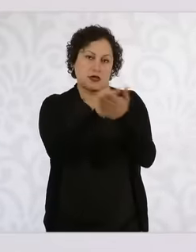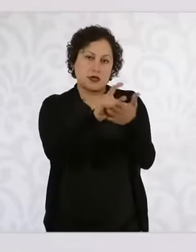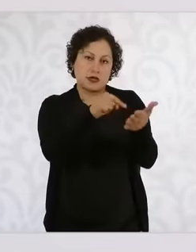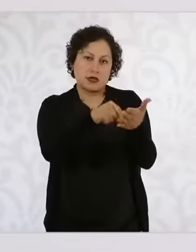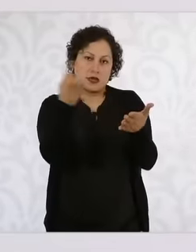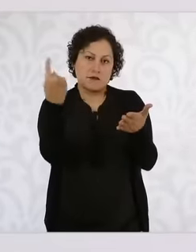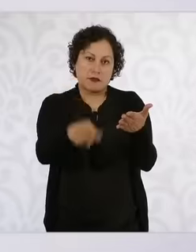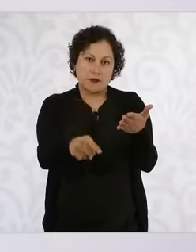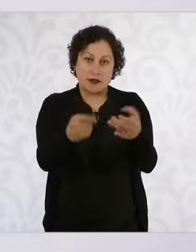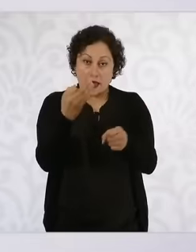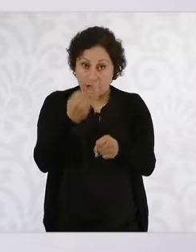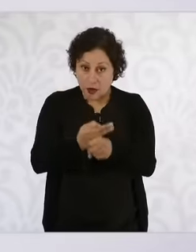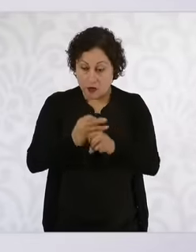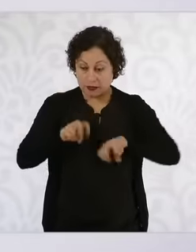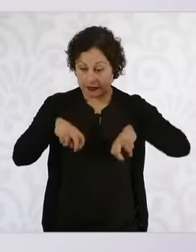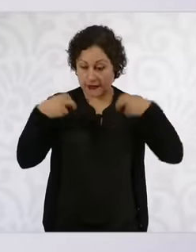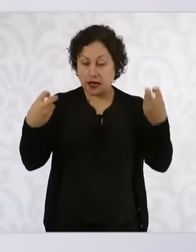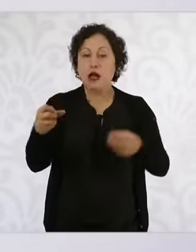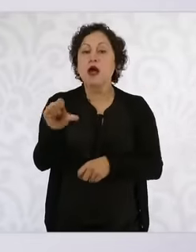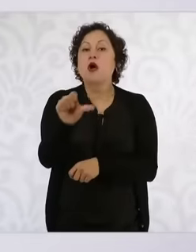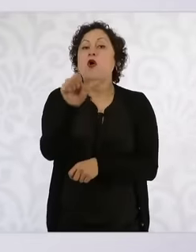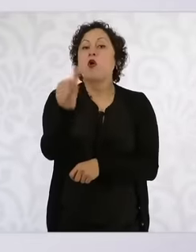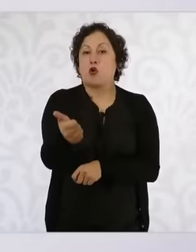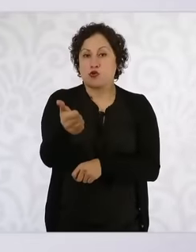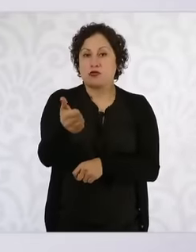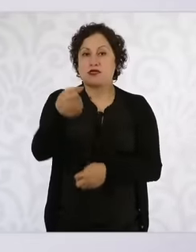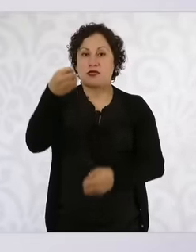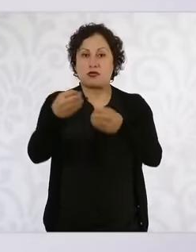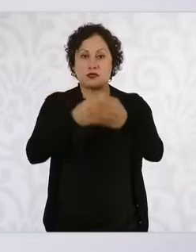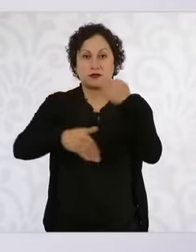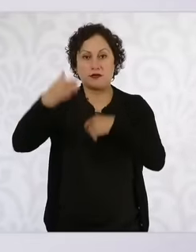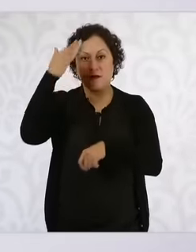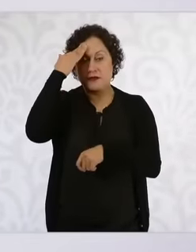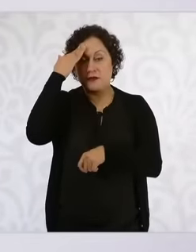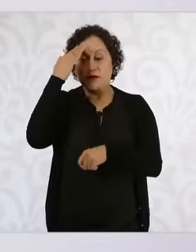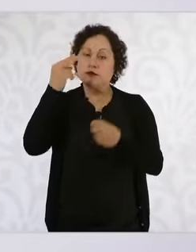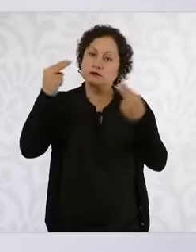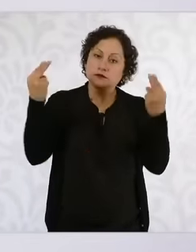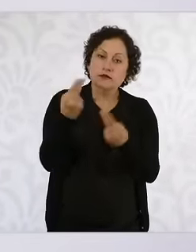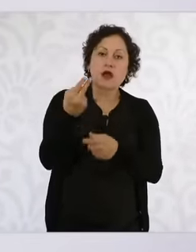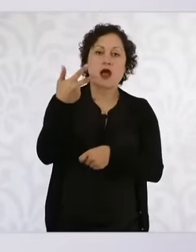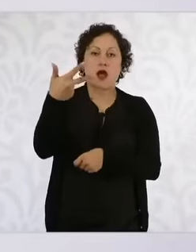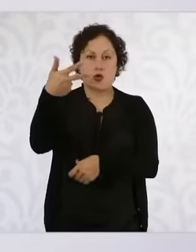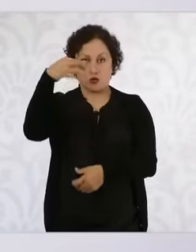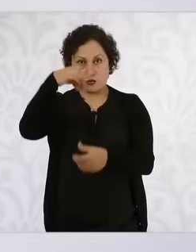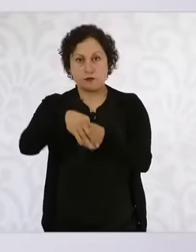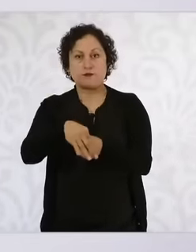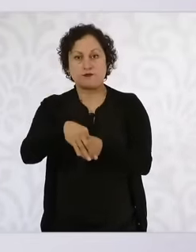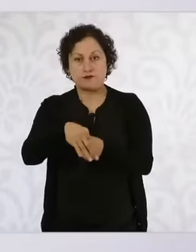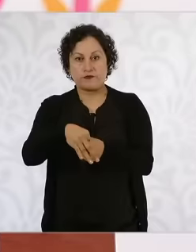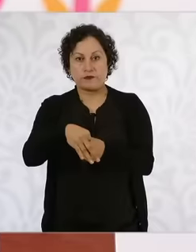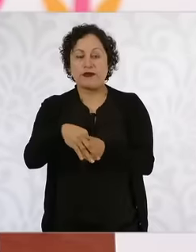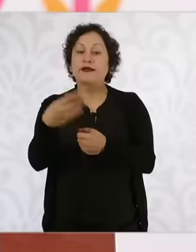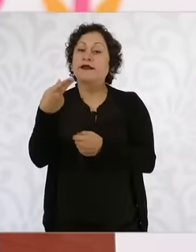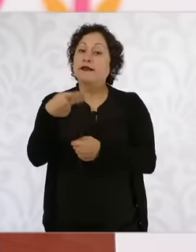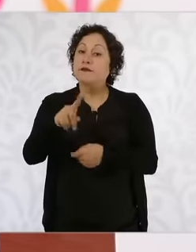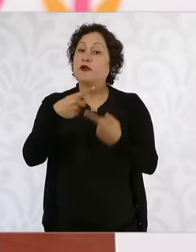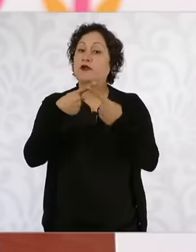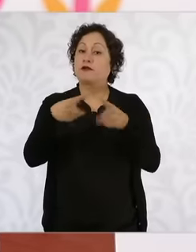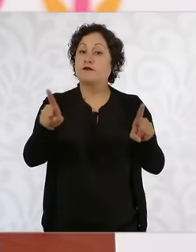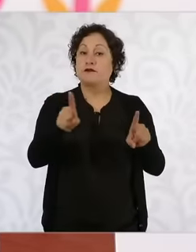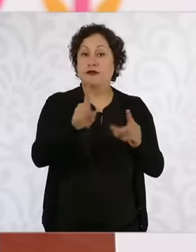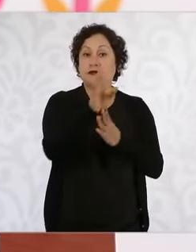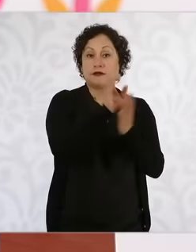11. The reform that was approved is already part of the Constitution. The Constitution establishes